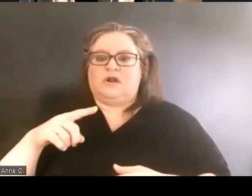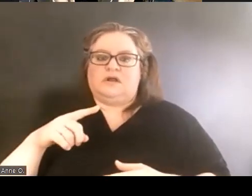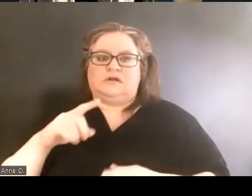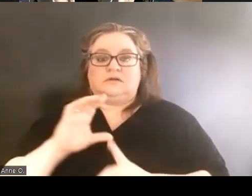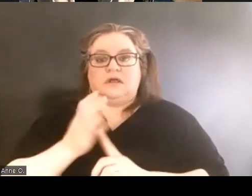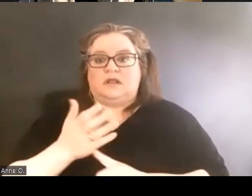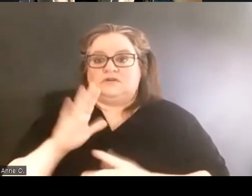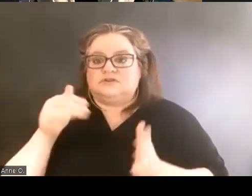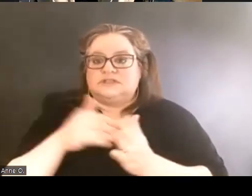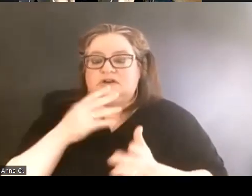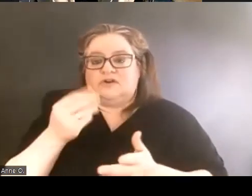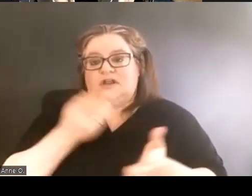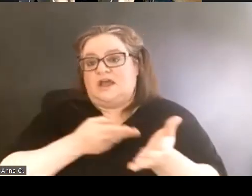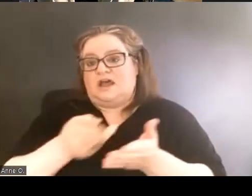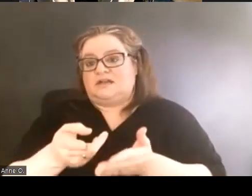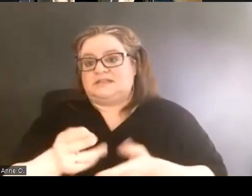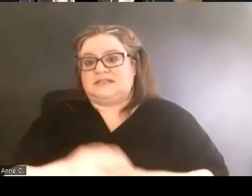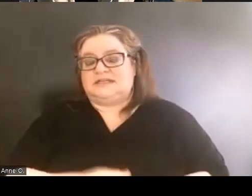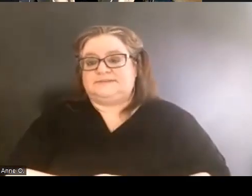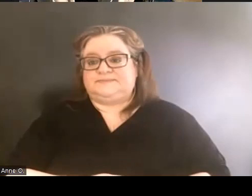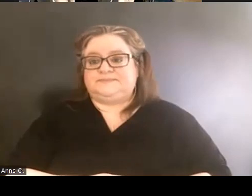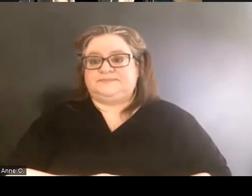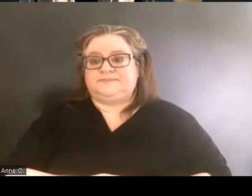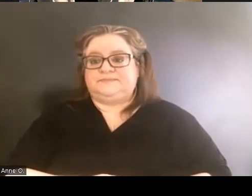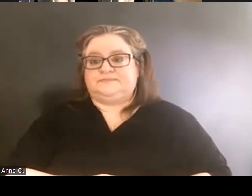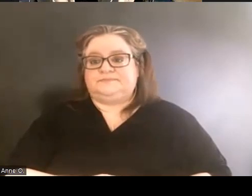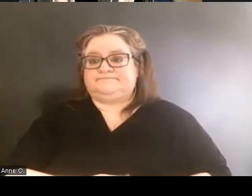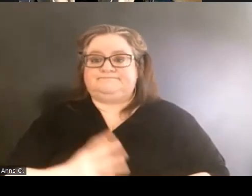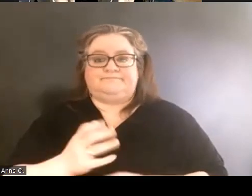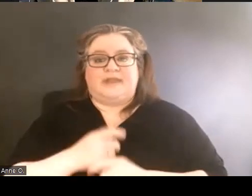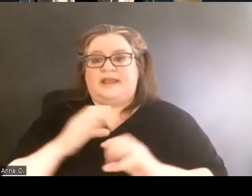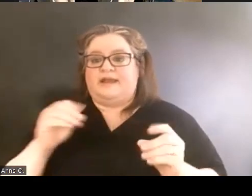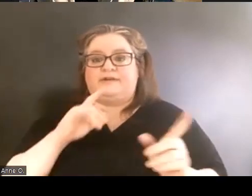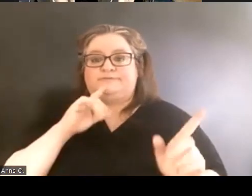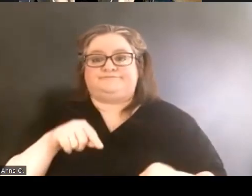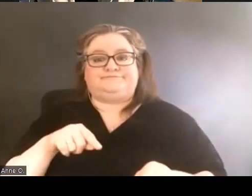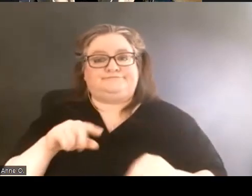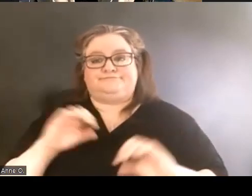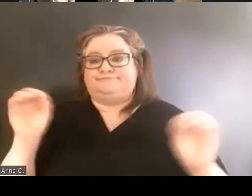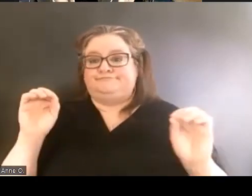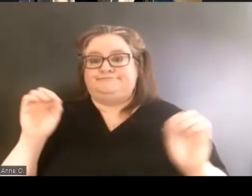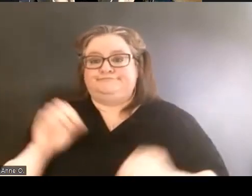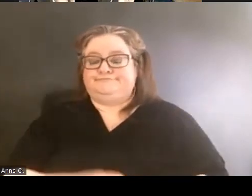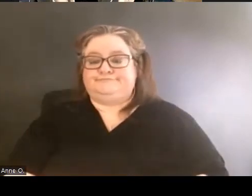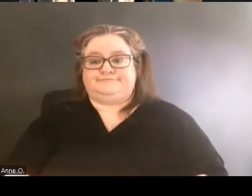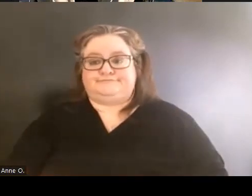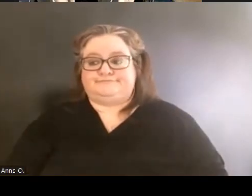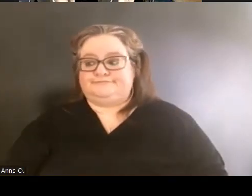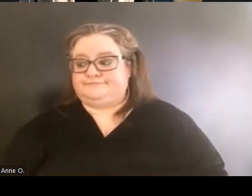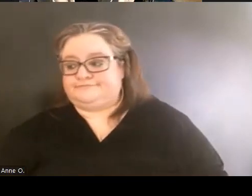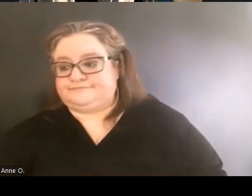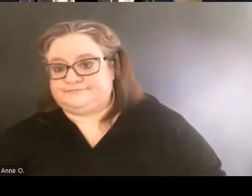and honestly got no traction at all in those conversations.